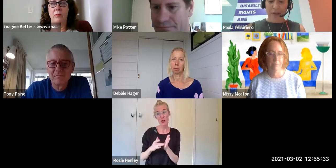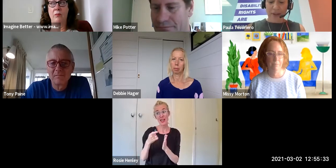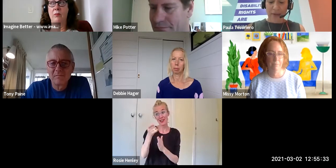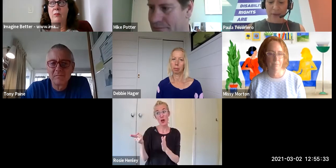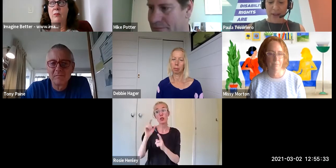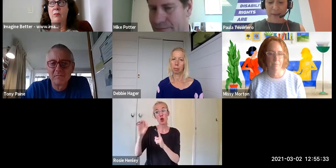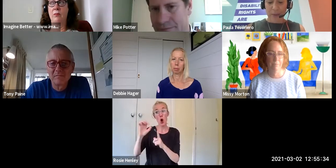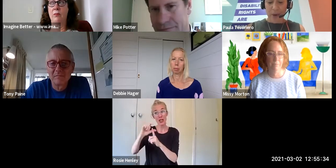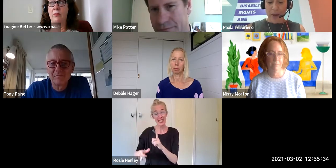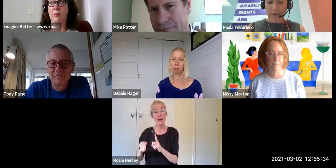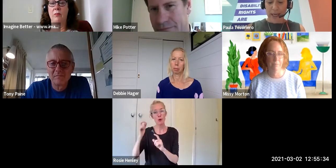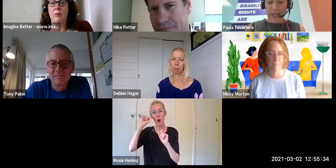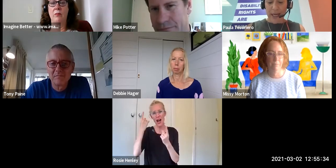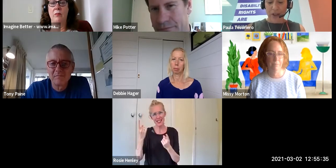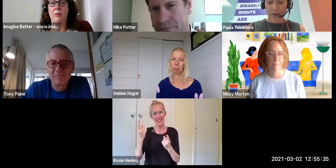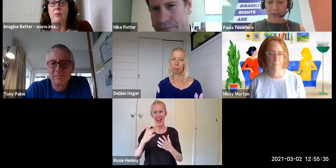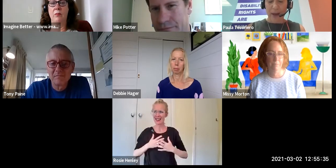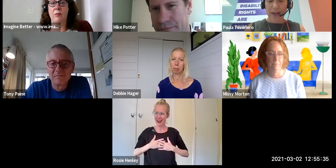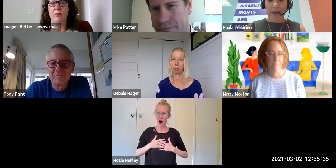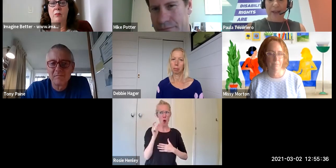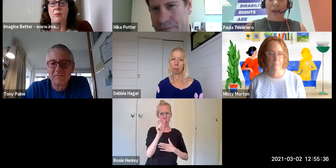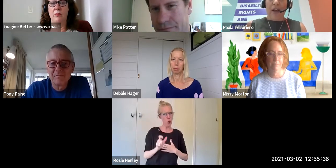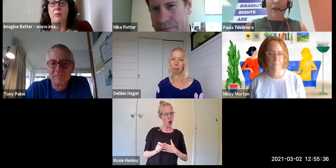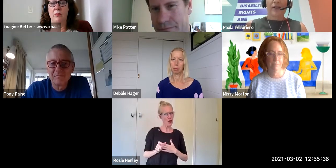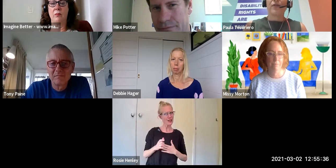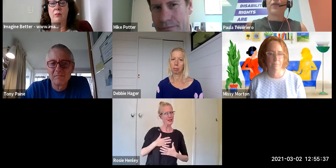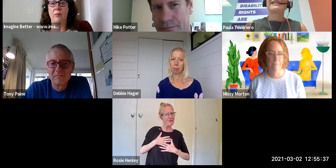I think the other thing is, and you know we haven't really touched on this, but finding